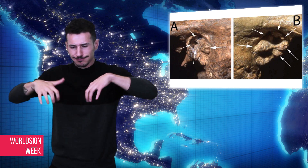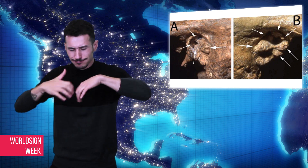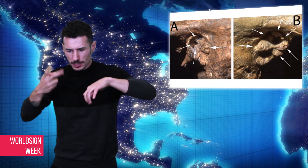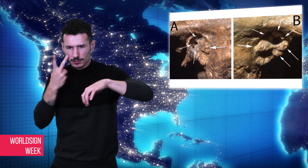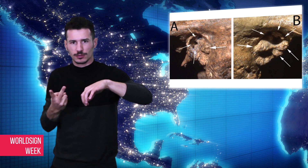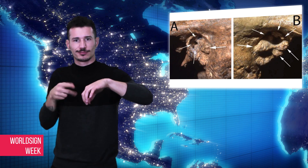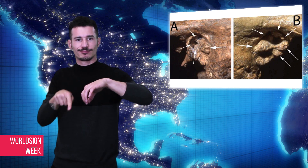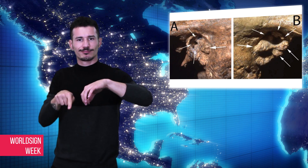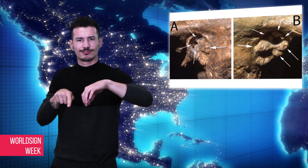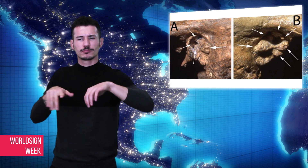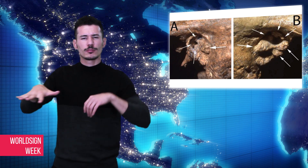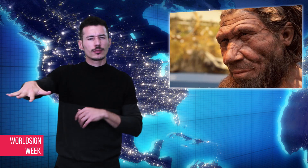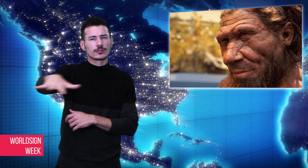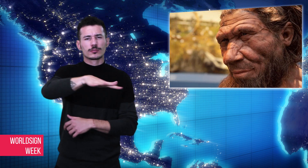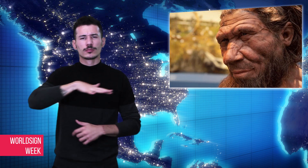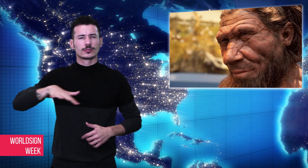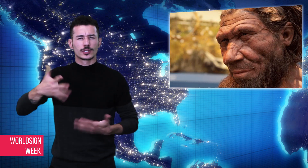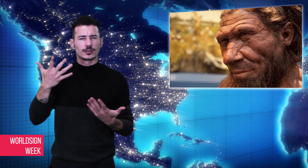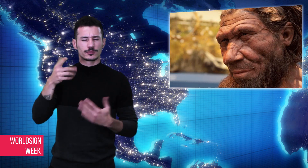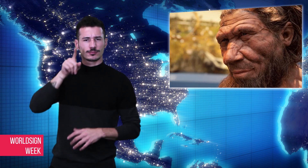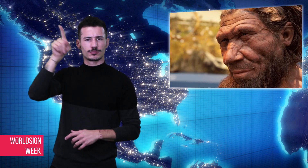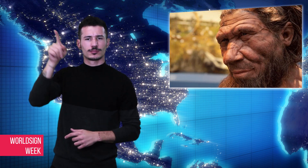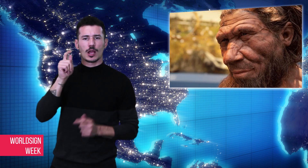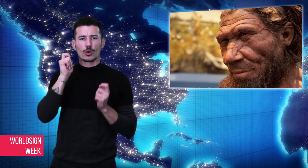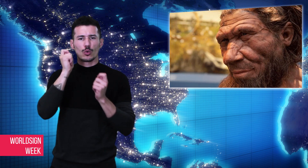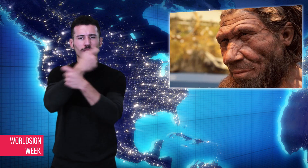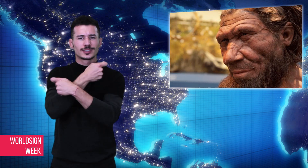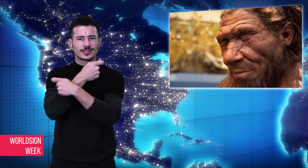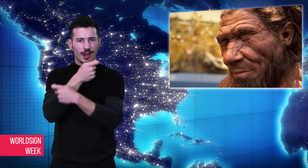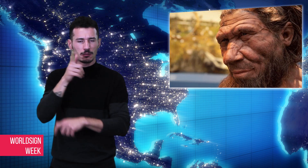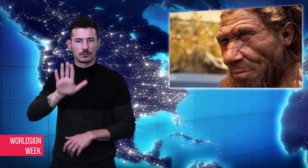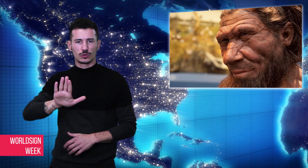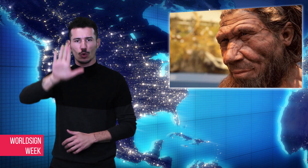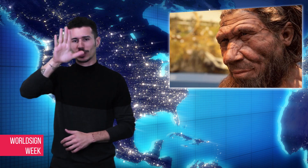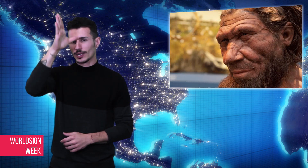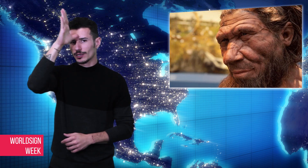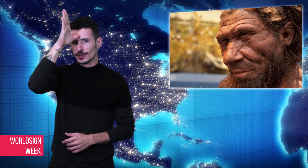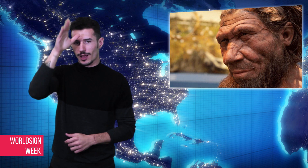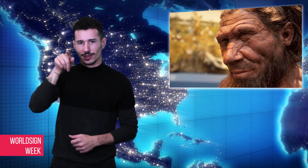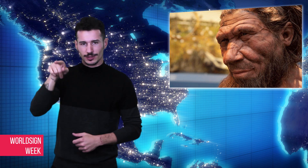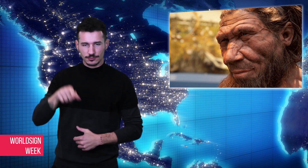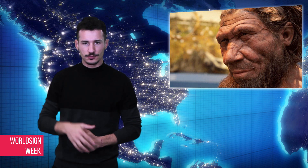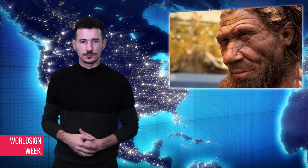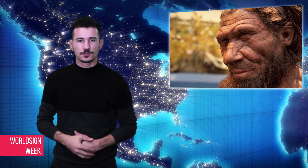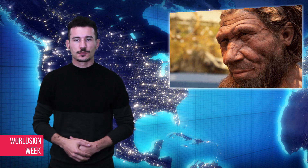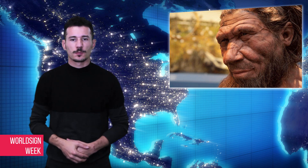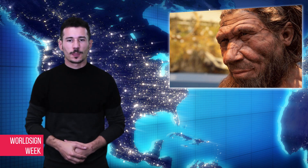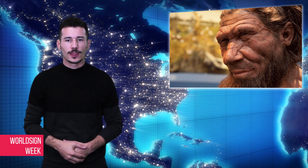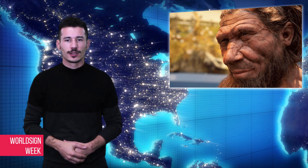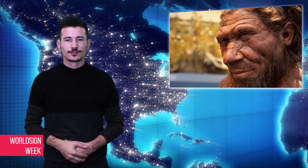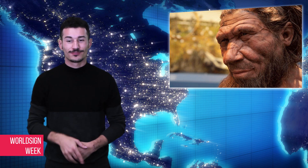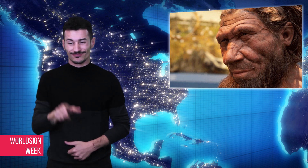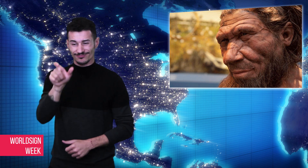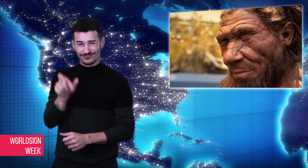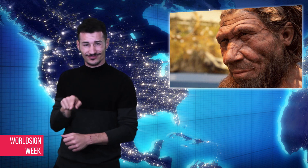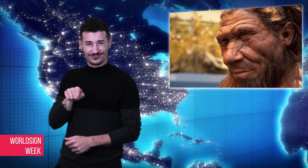Kurdistan, northern Iraq. Harindar 1 died when he was in his 40’s about